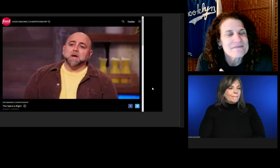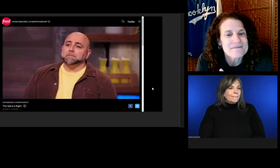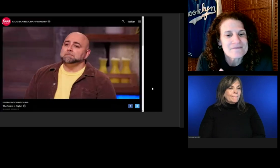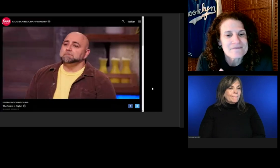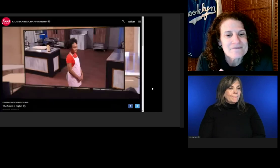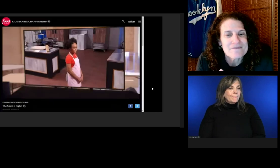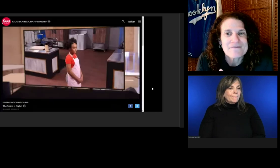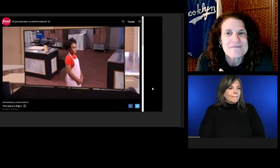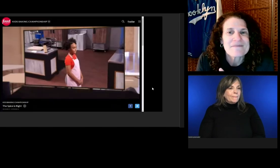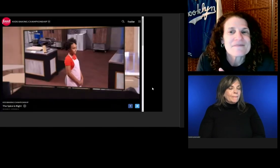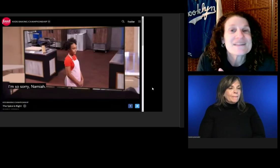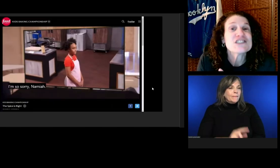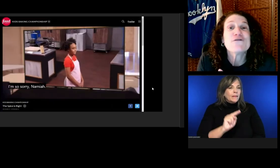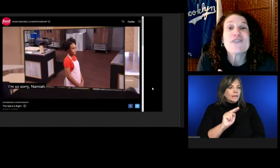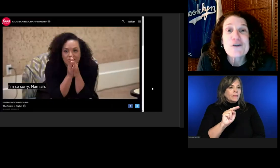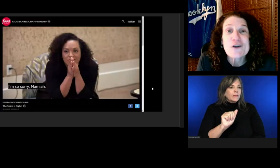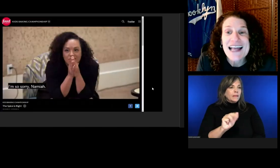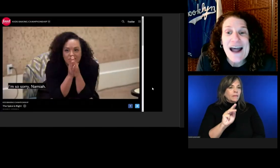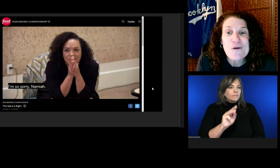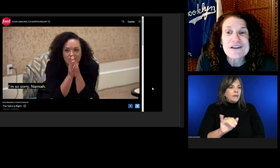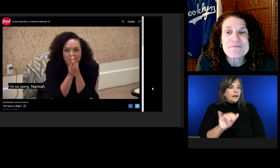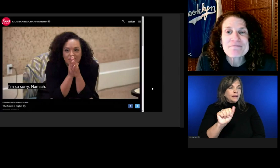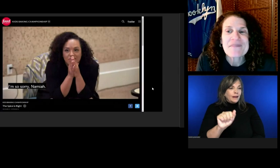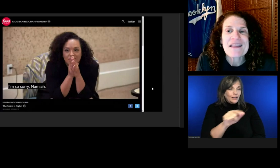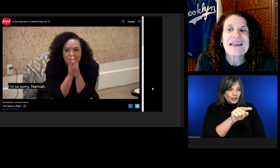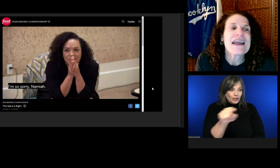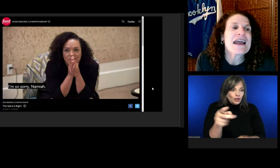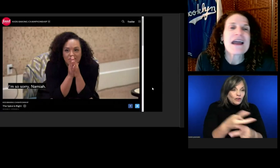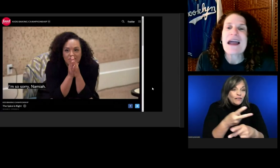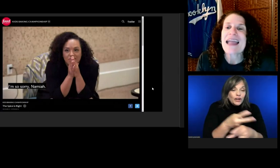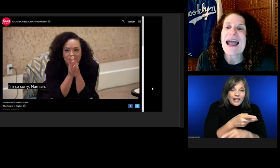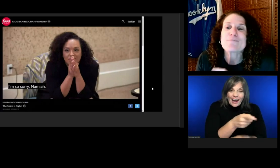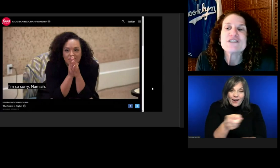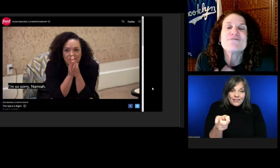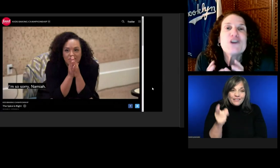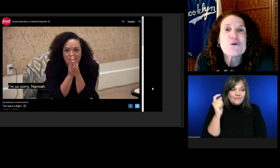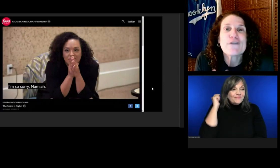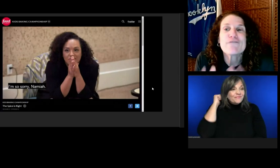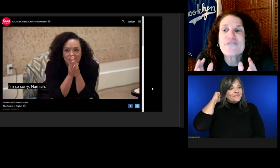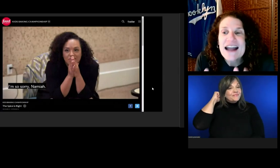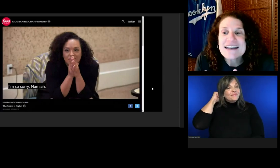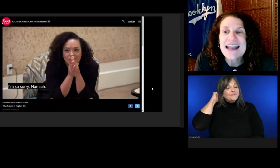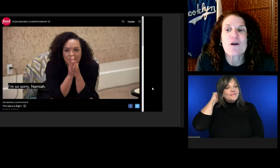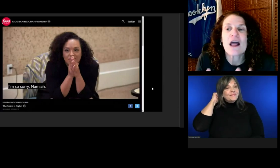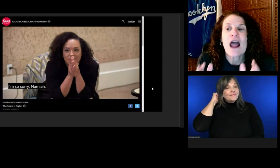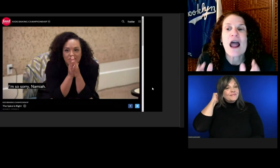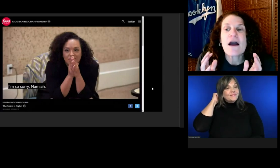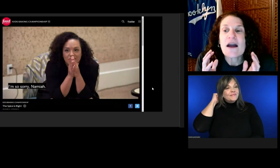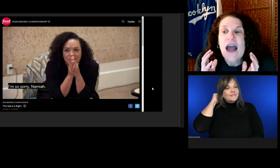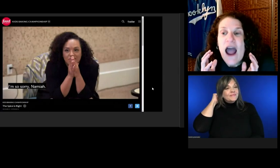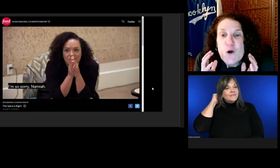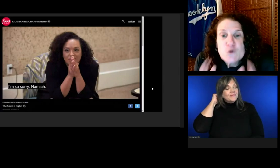Did you figure it out?